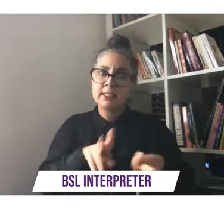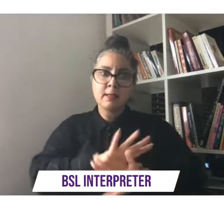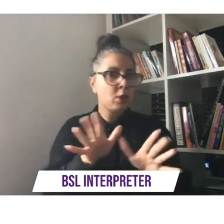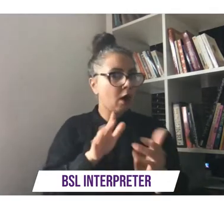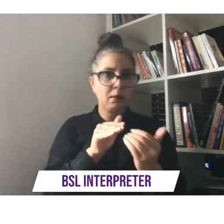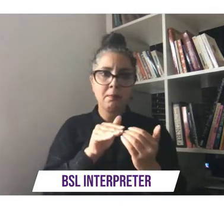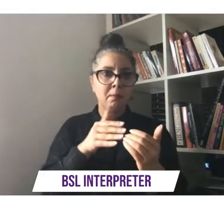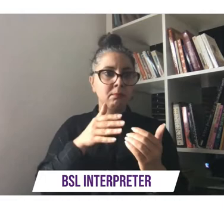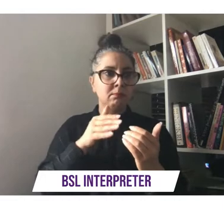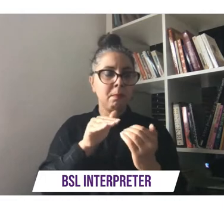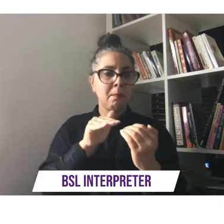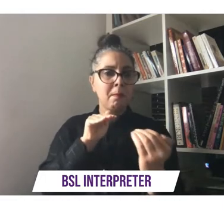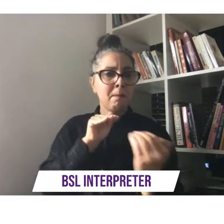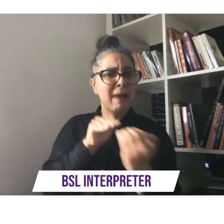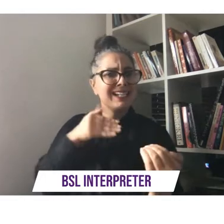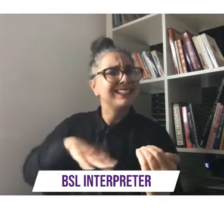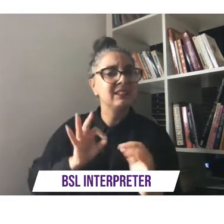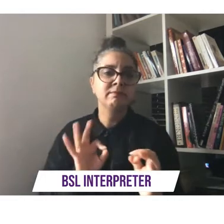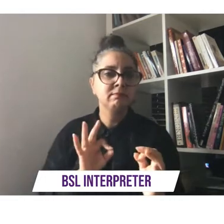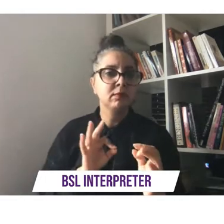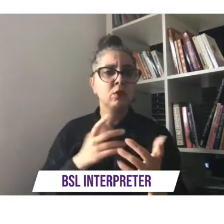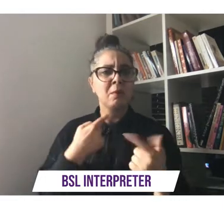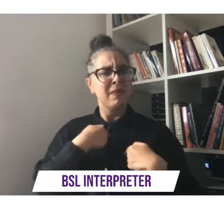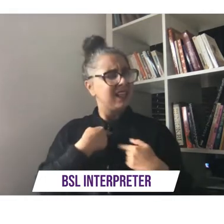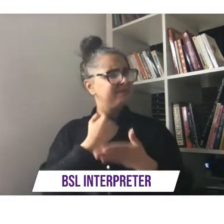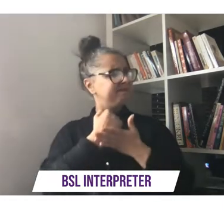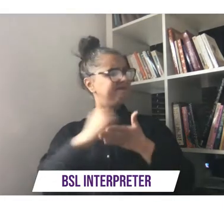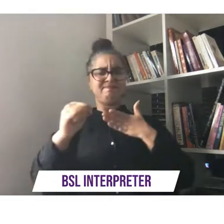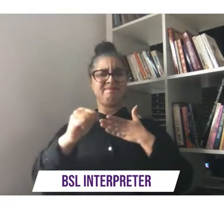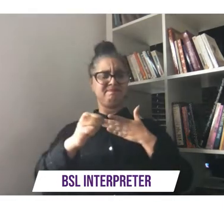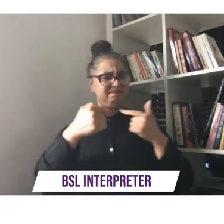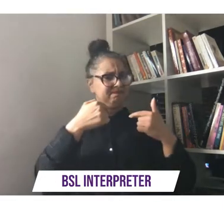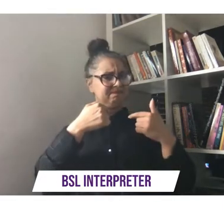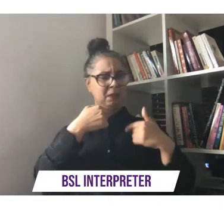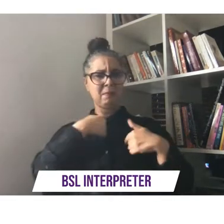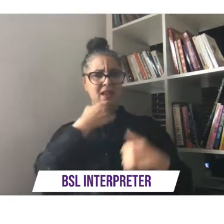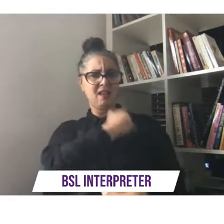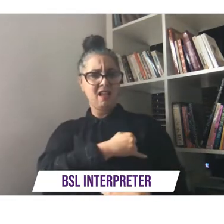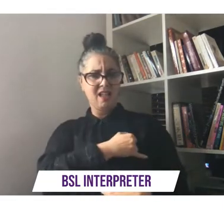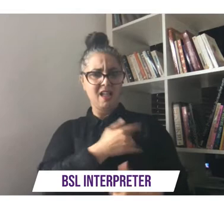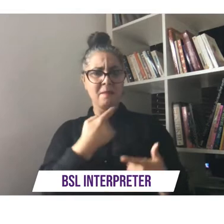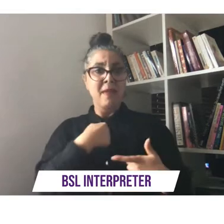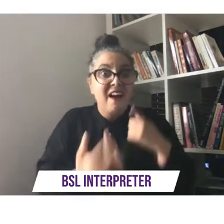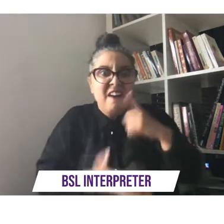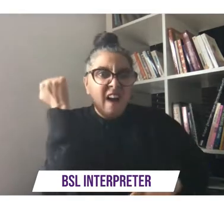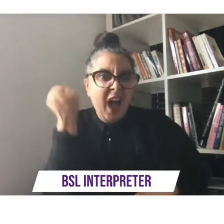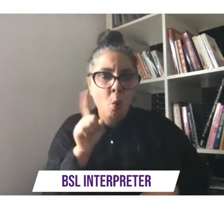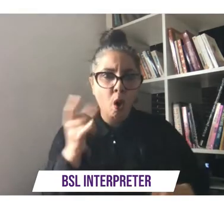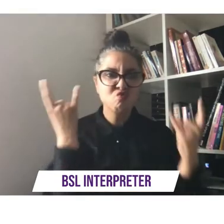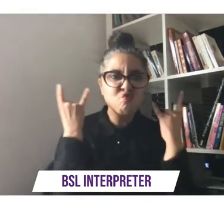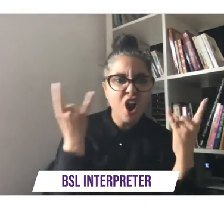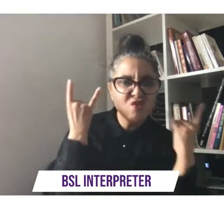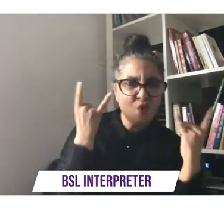so i kind of rejected those kind of ideas and i found punk and rock and roll and music and then